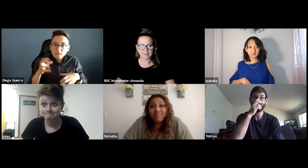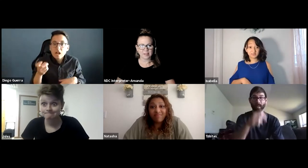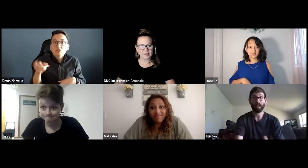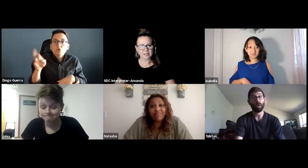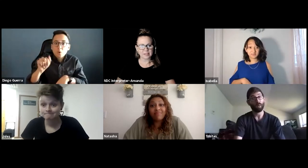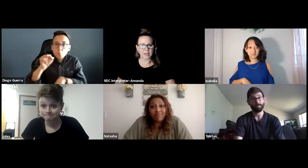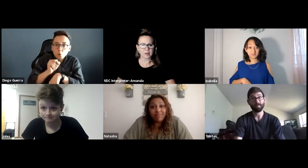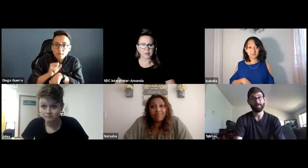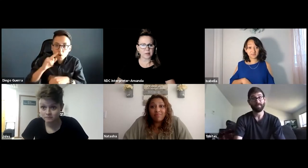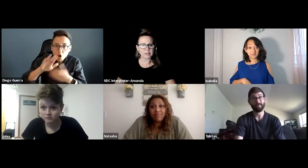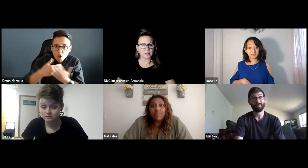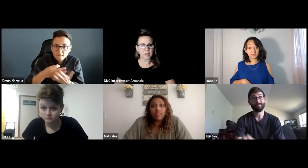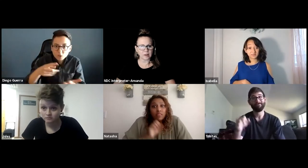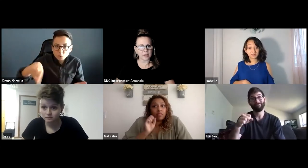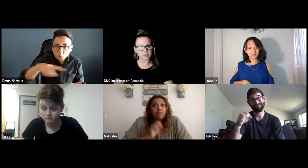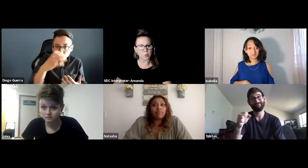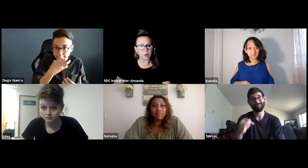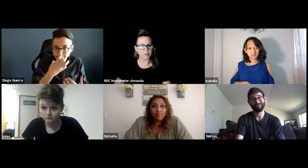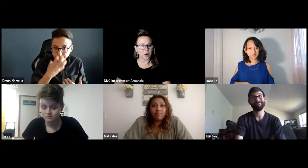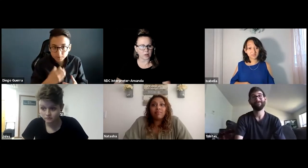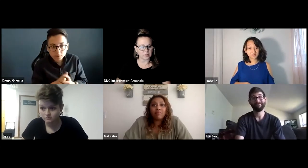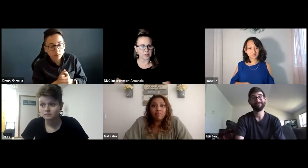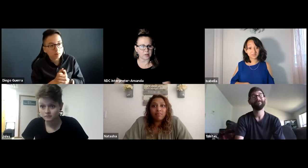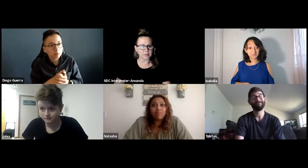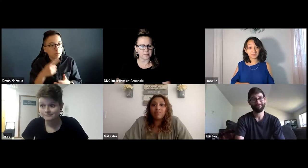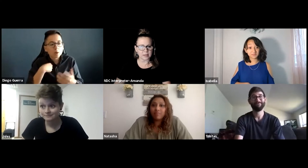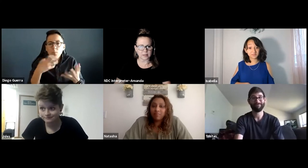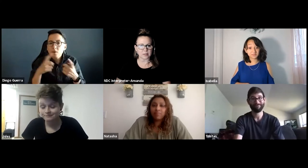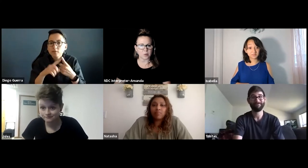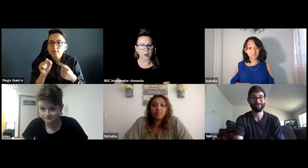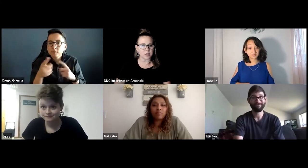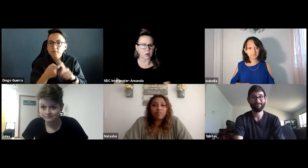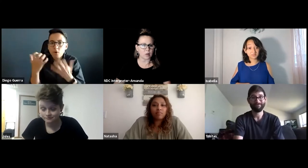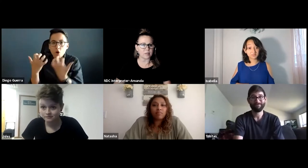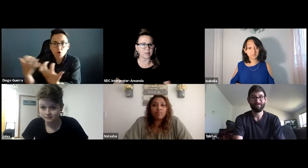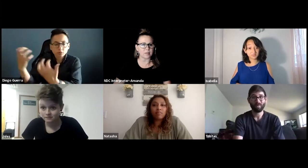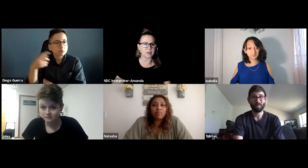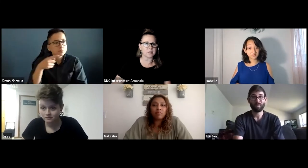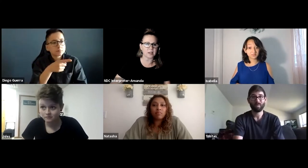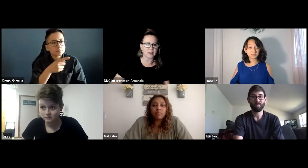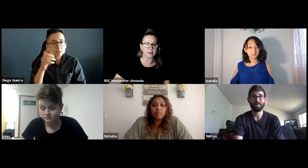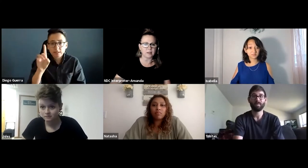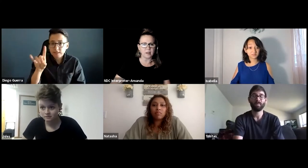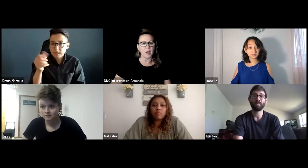This is Diego, it's a lot of extra work for all of you, it's amazing to watch all of things you're saying. It sure is.